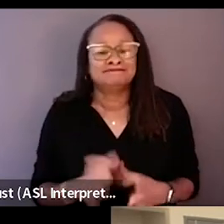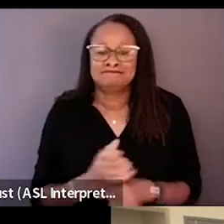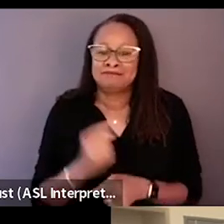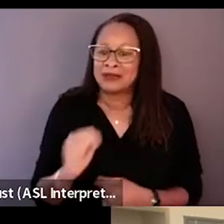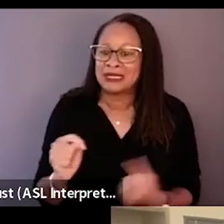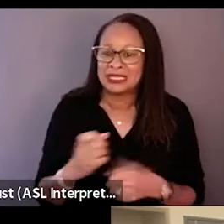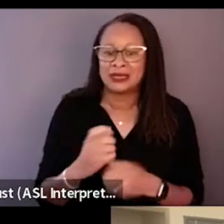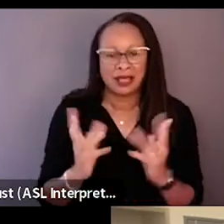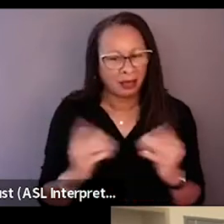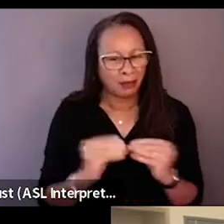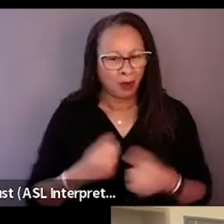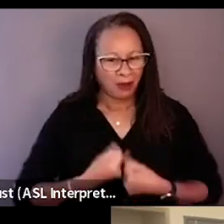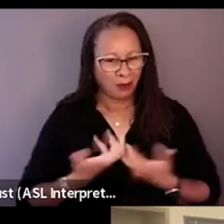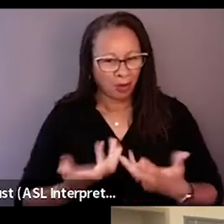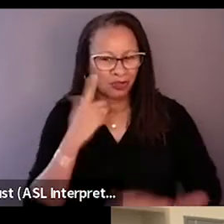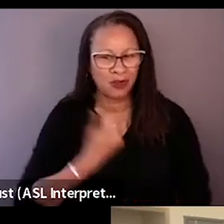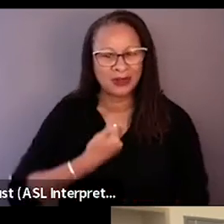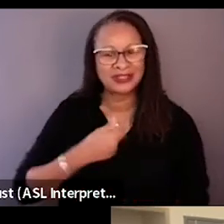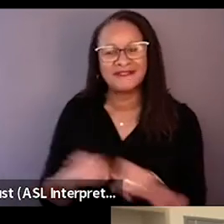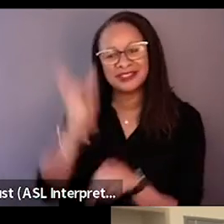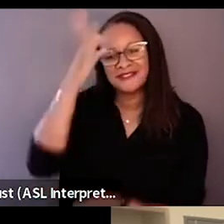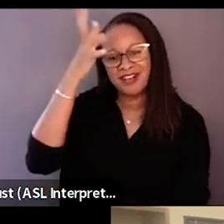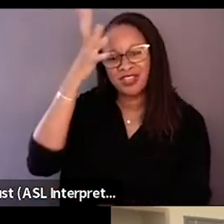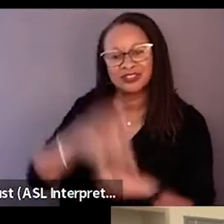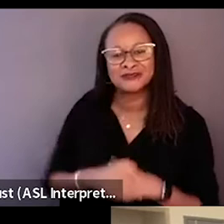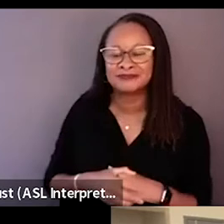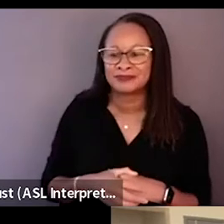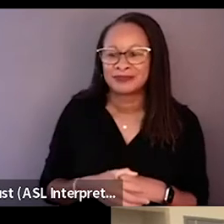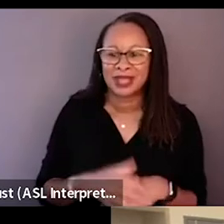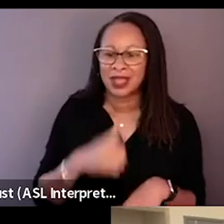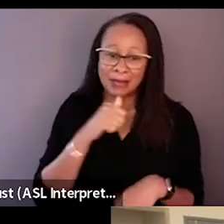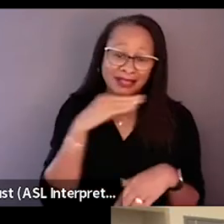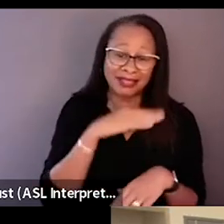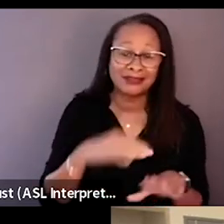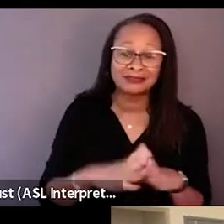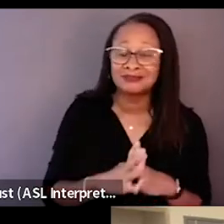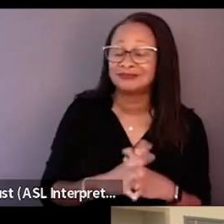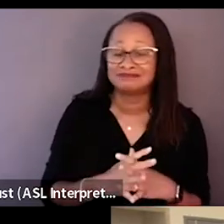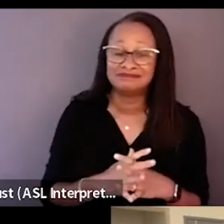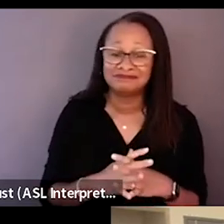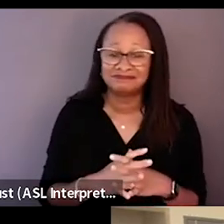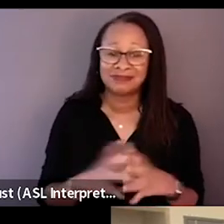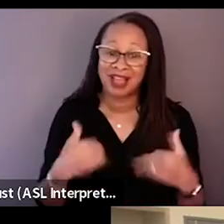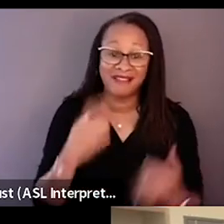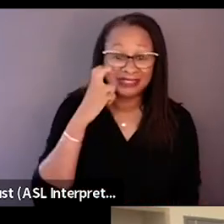really emotional for me as a father. Which is I'm not lying, I do have doubt during the time